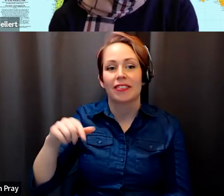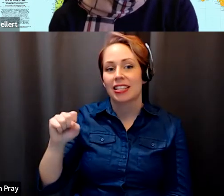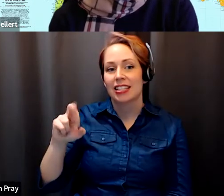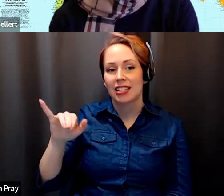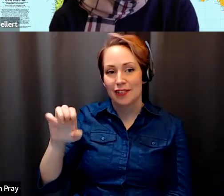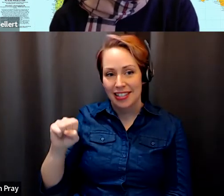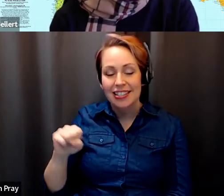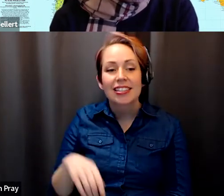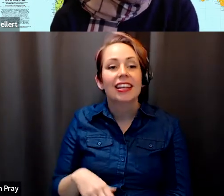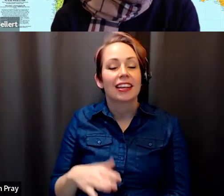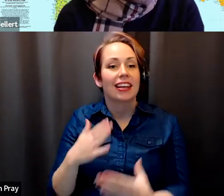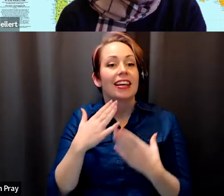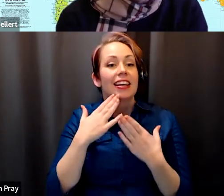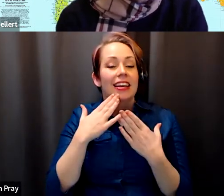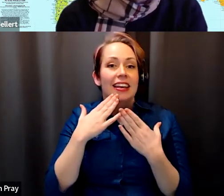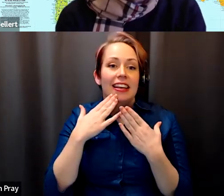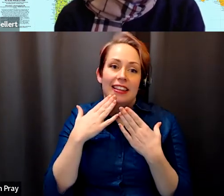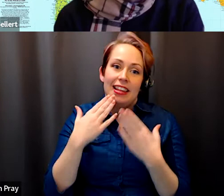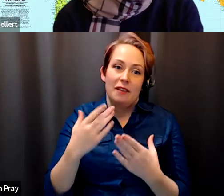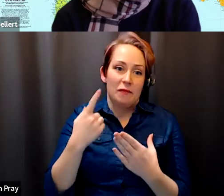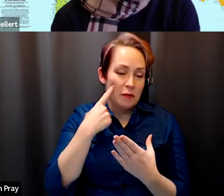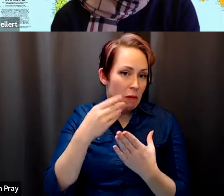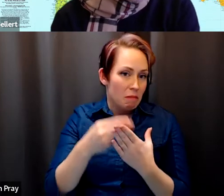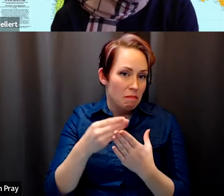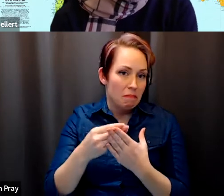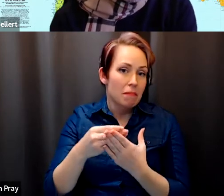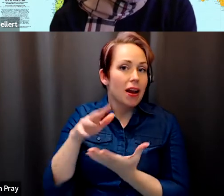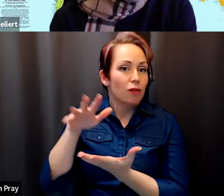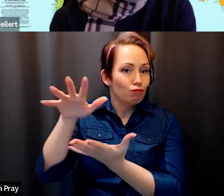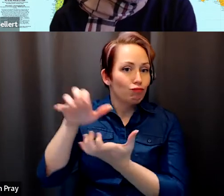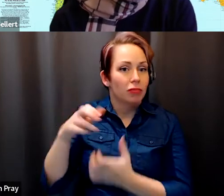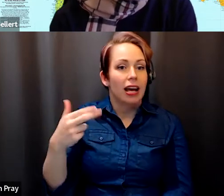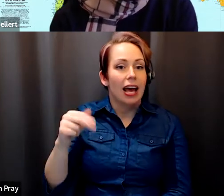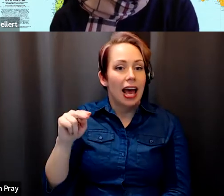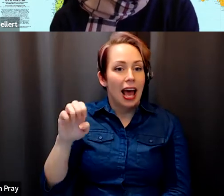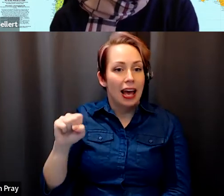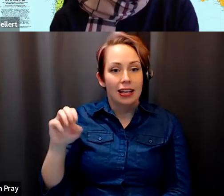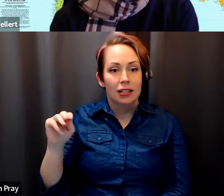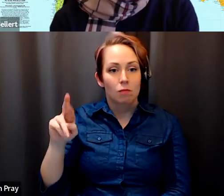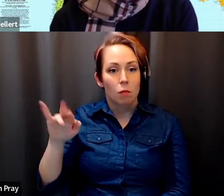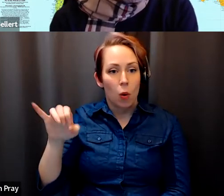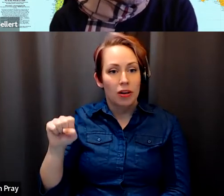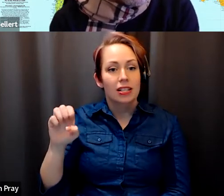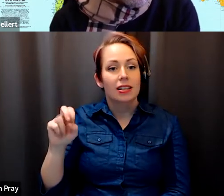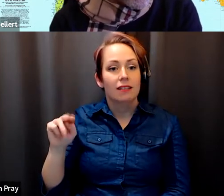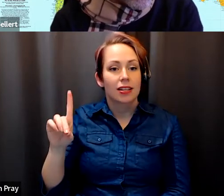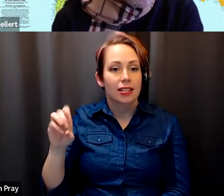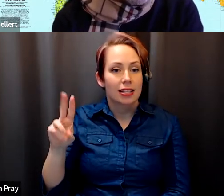Paul Gellert: thankful to be funded by the haynes Morris endowment fund to have this series with co sponsors from the Center for global engagement.